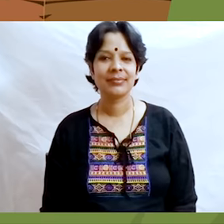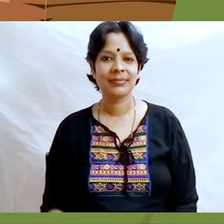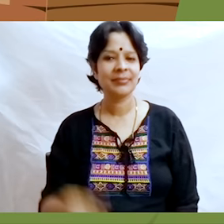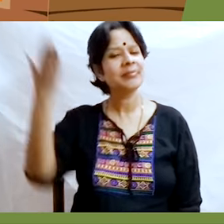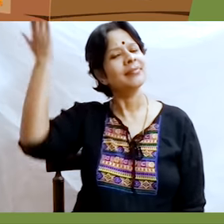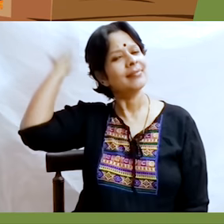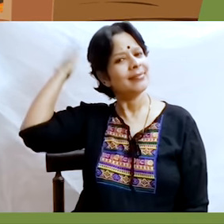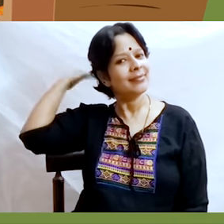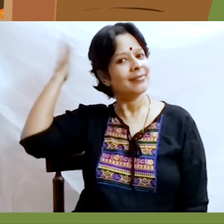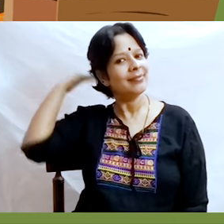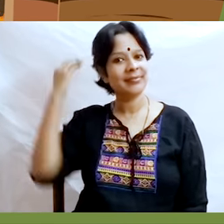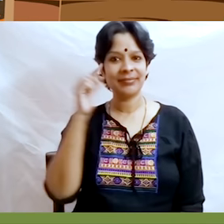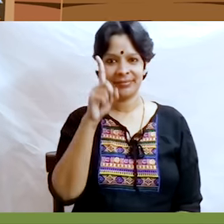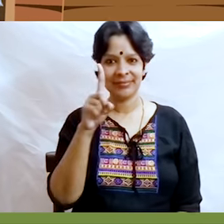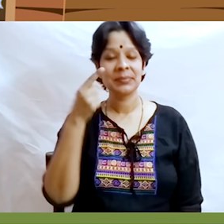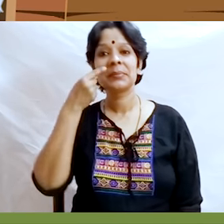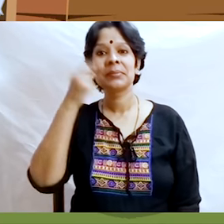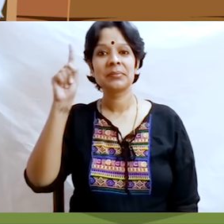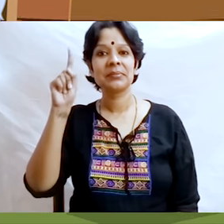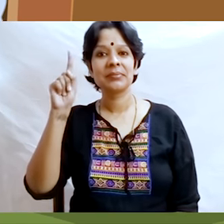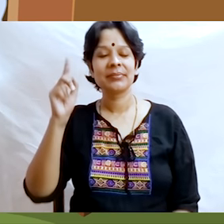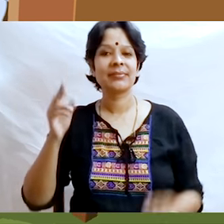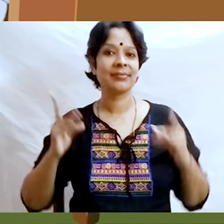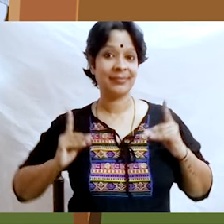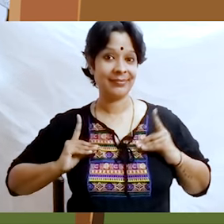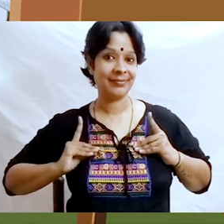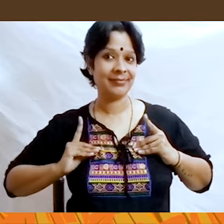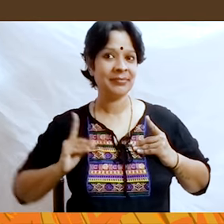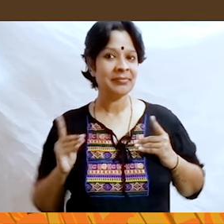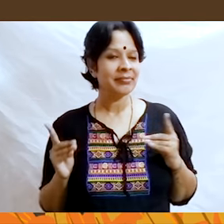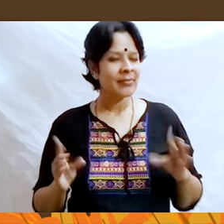There once was a countryman who possessed the most wonderful goose you can imagine